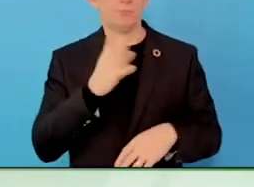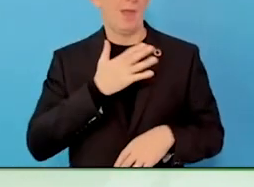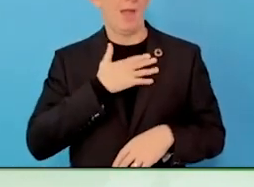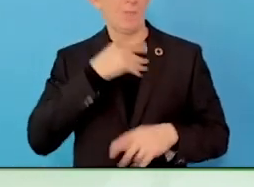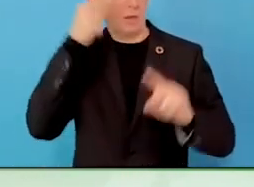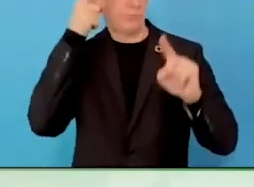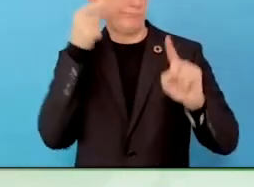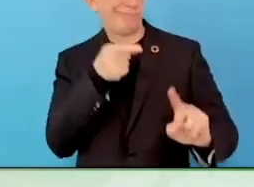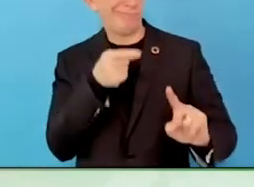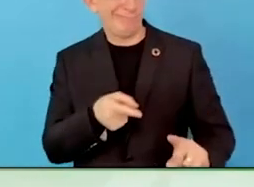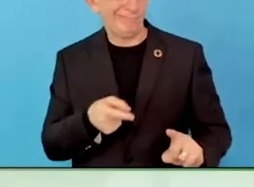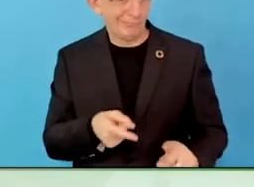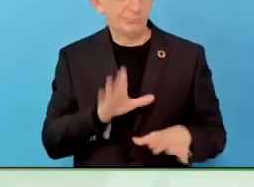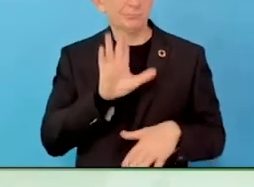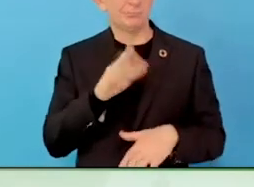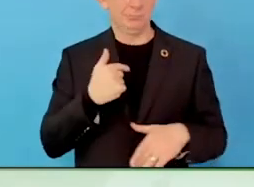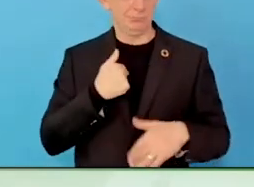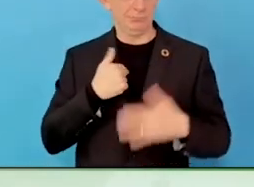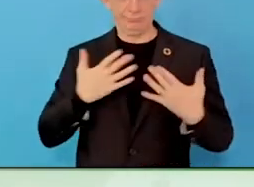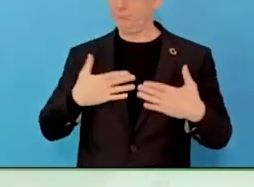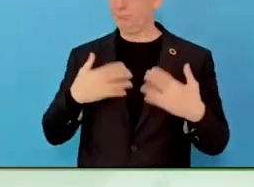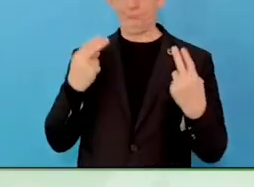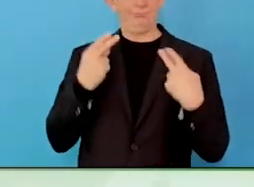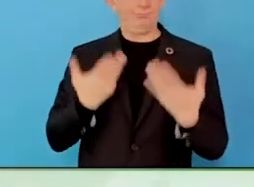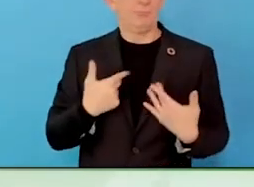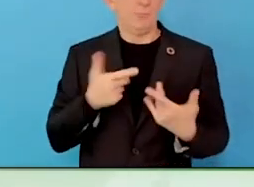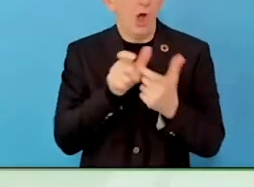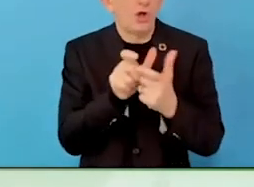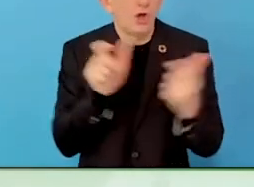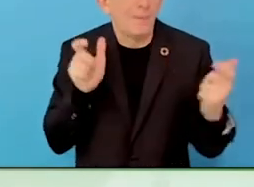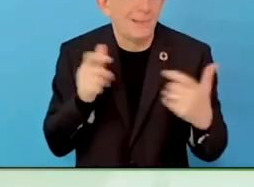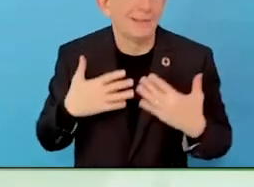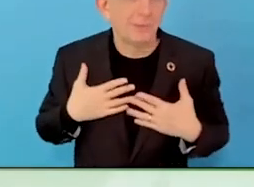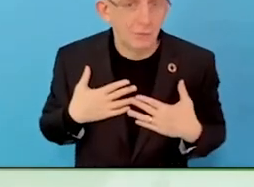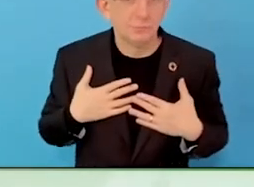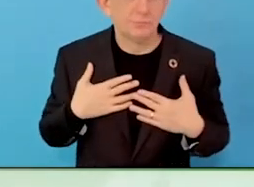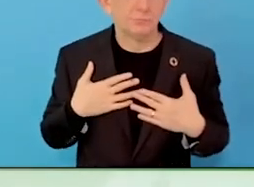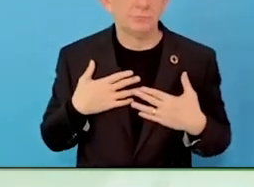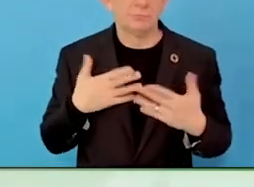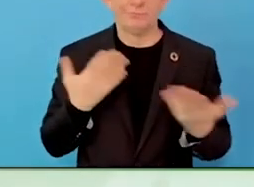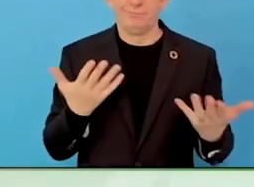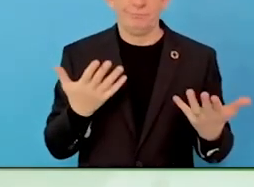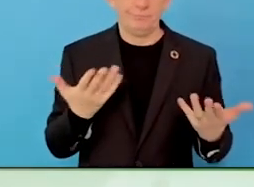expectations of our customers. Only like that can we understand how companies, organisations work,